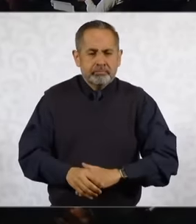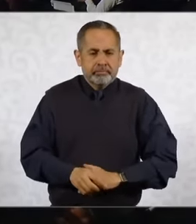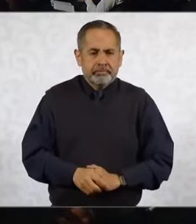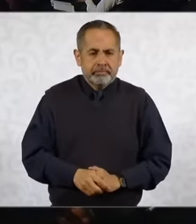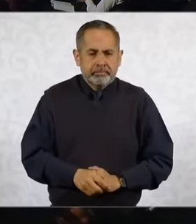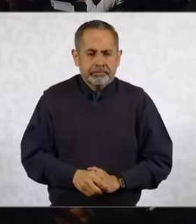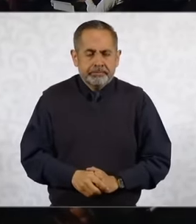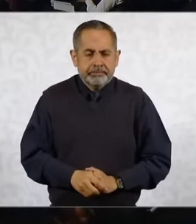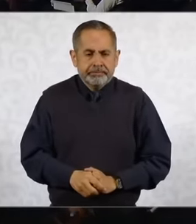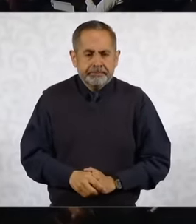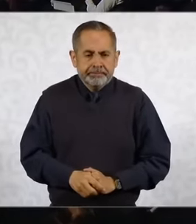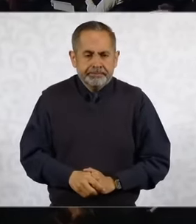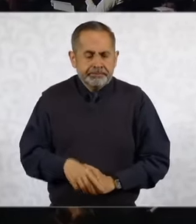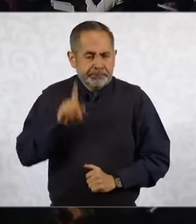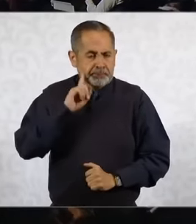Well, about the judicial power, well